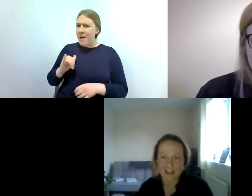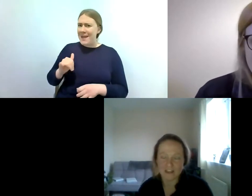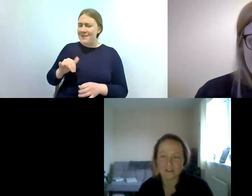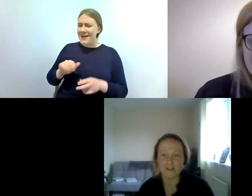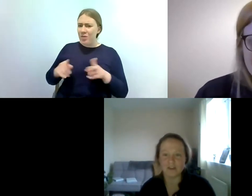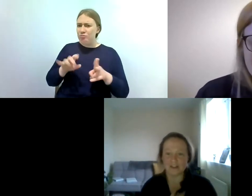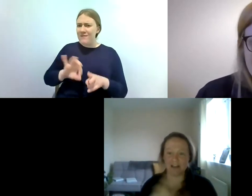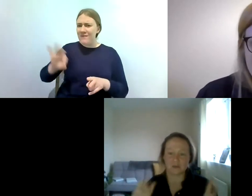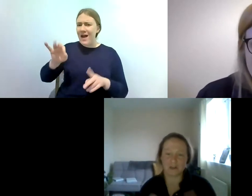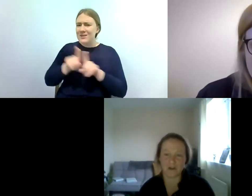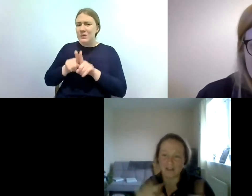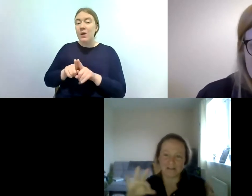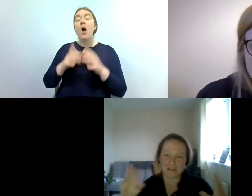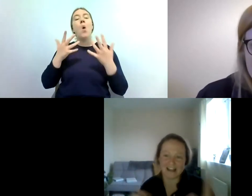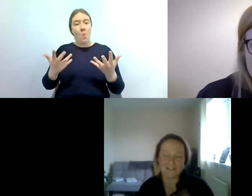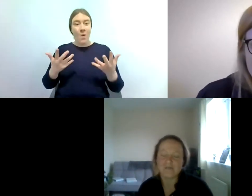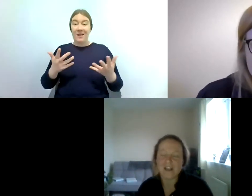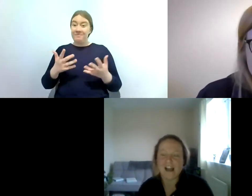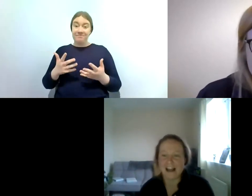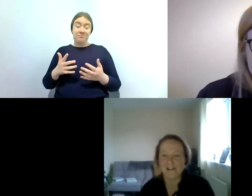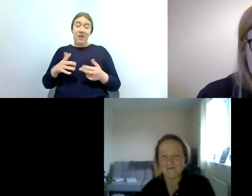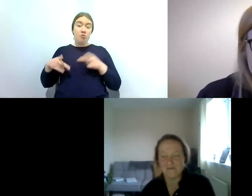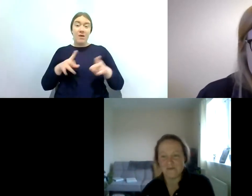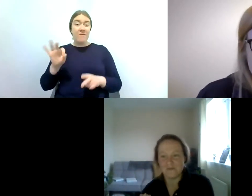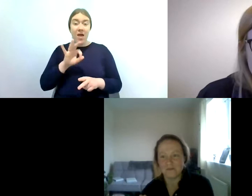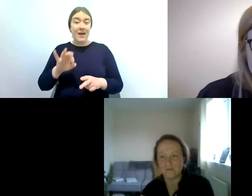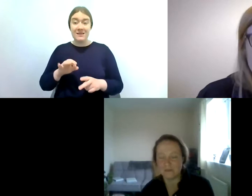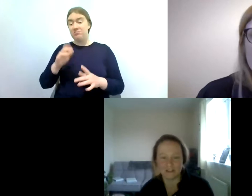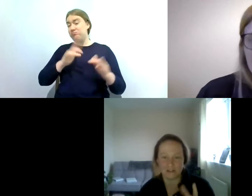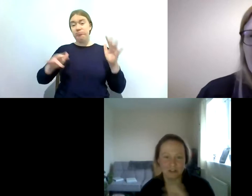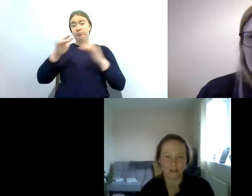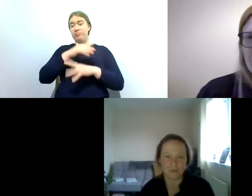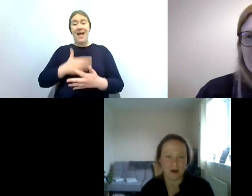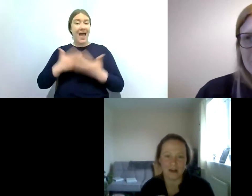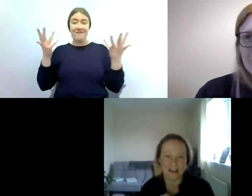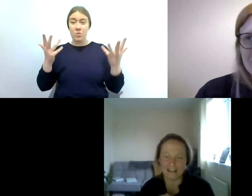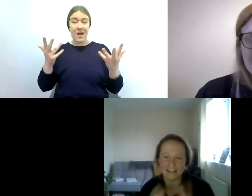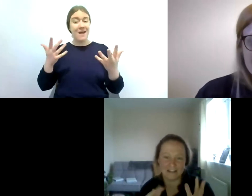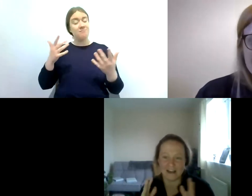so the riverflies will go everywhere and they'll just choose a spot where where they